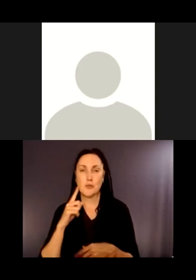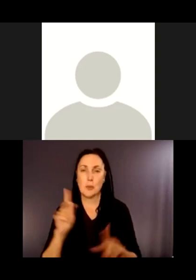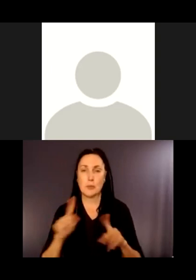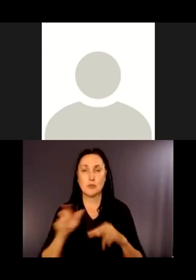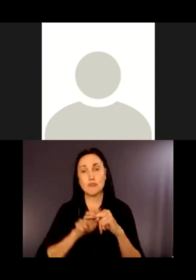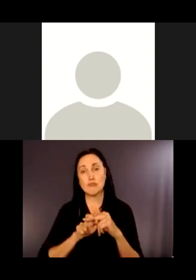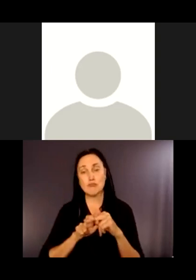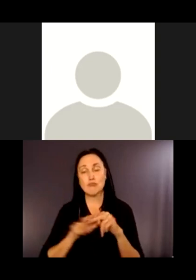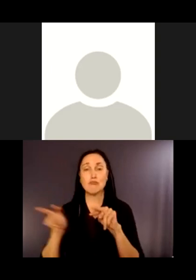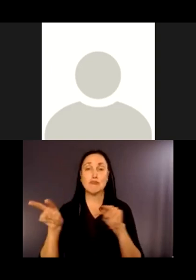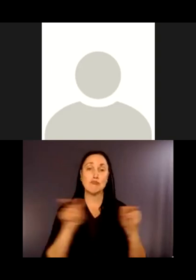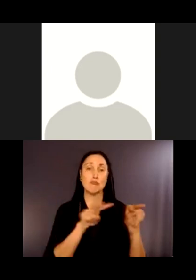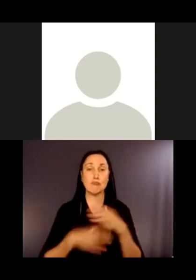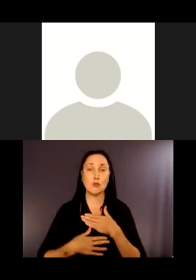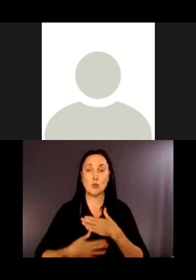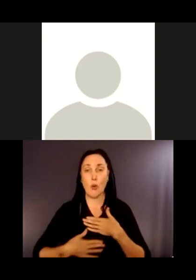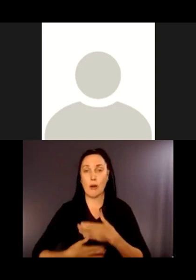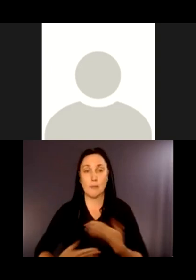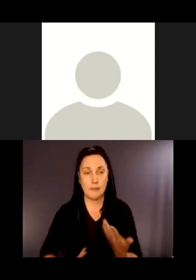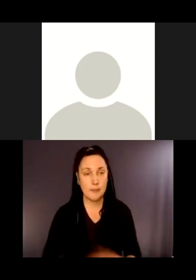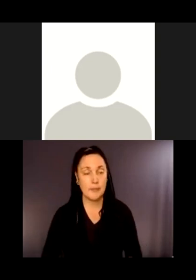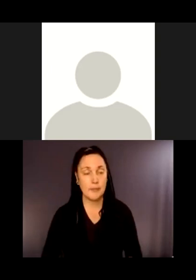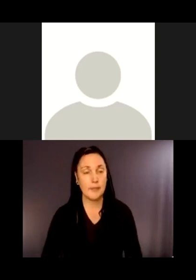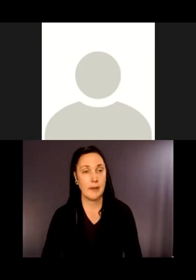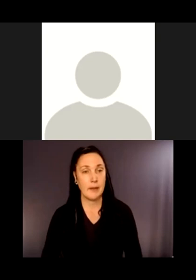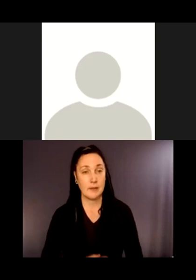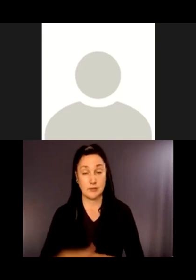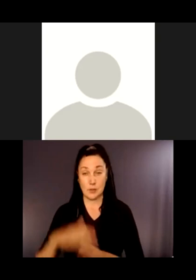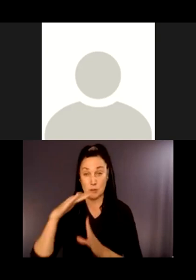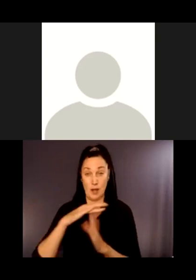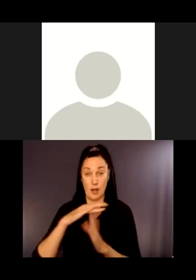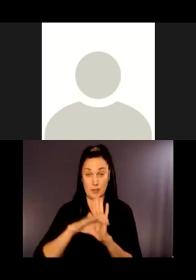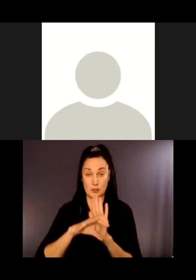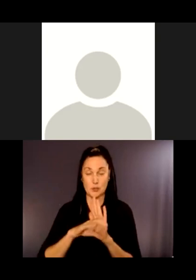So the top photo is showing the current park bench, which is